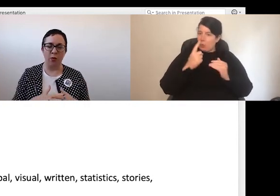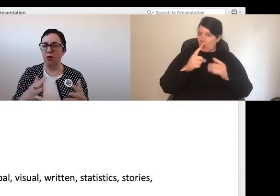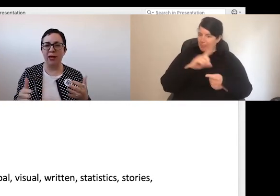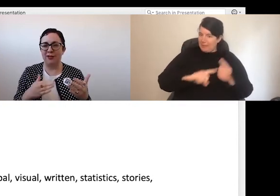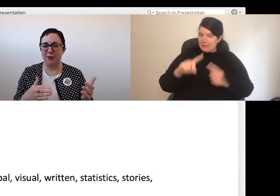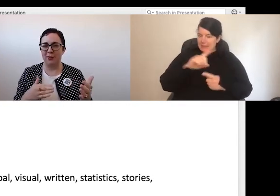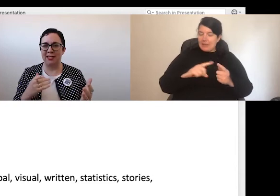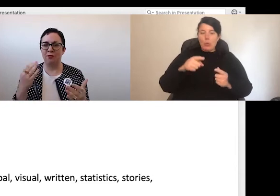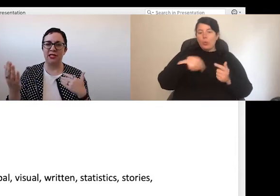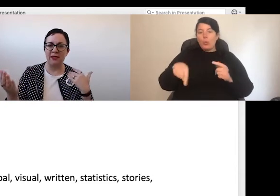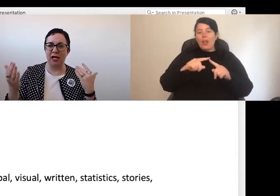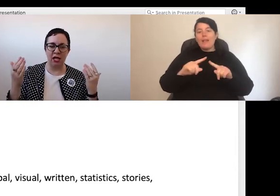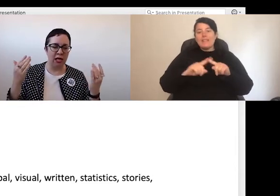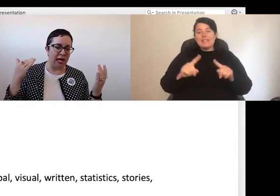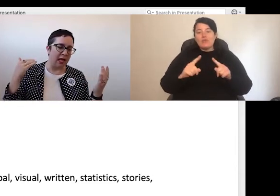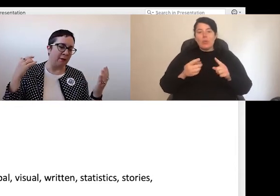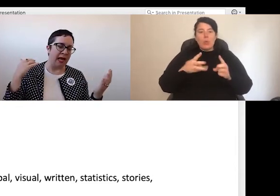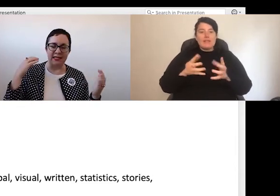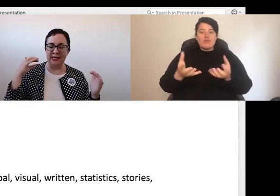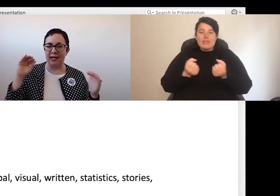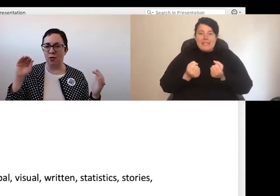We all have different ways of receiving, sharing, understanding